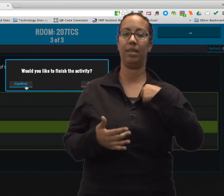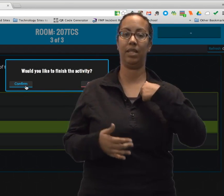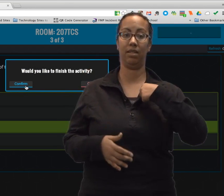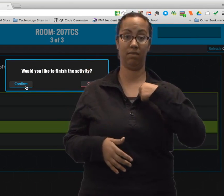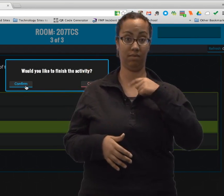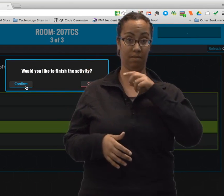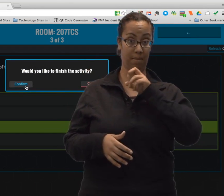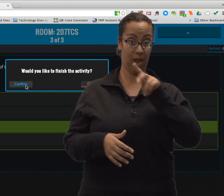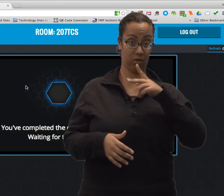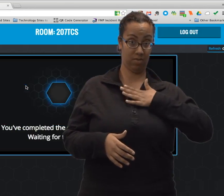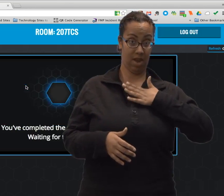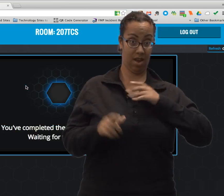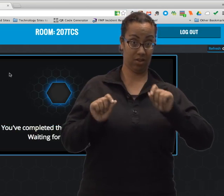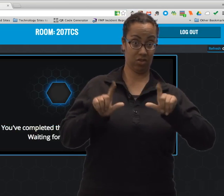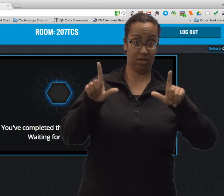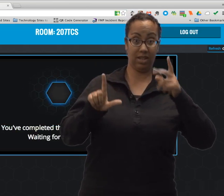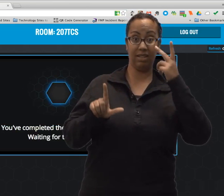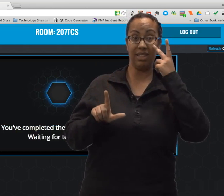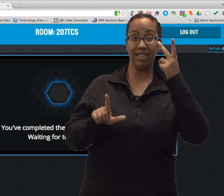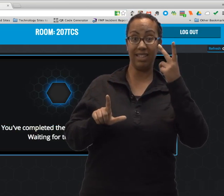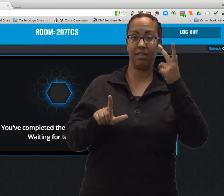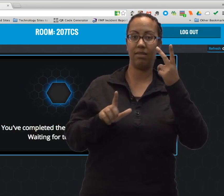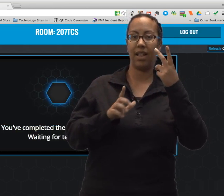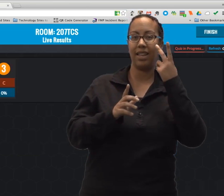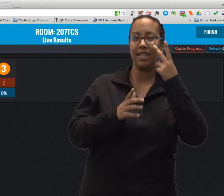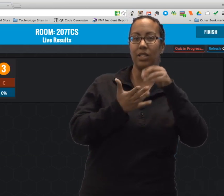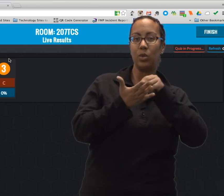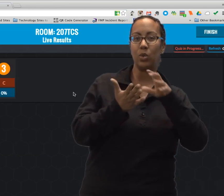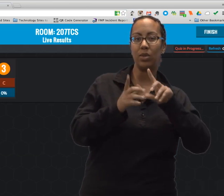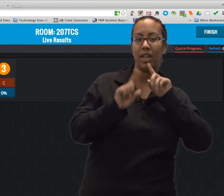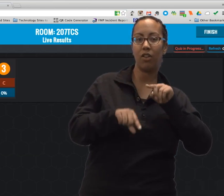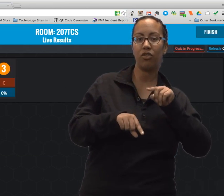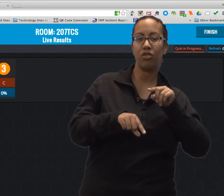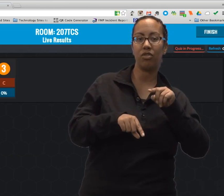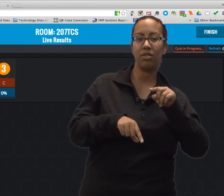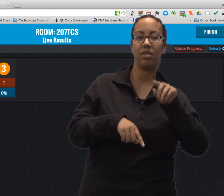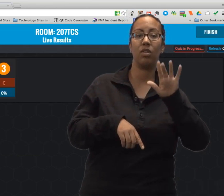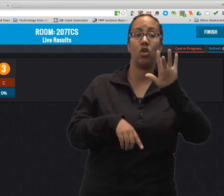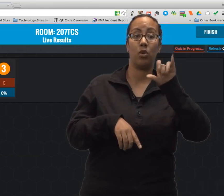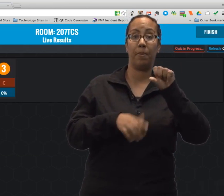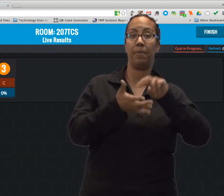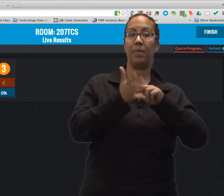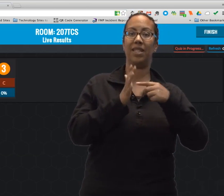And next you'll see that the teacher is waiting. And I am going to go back to my screen and show you what students have answered.